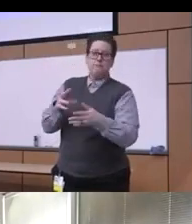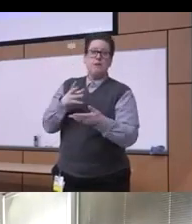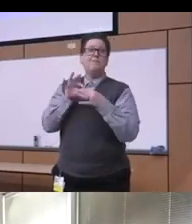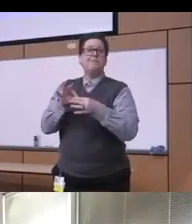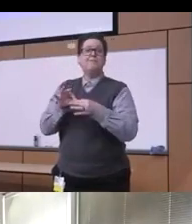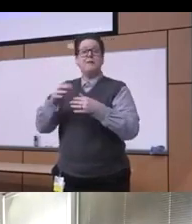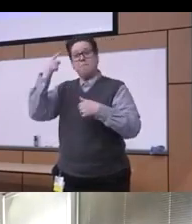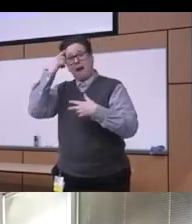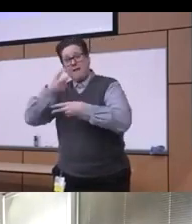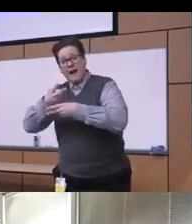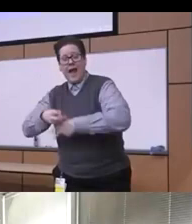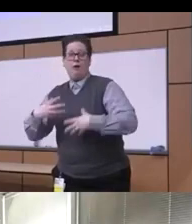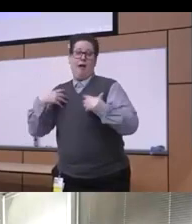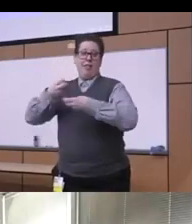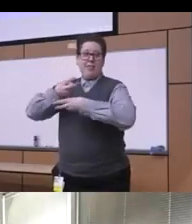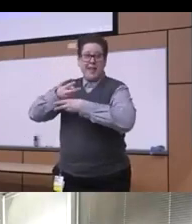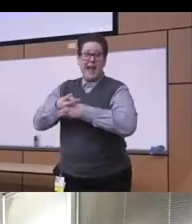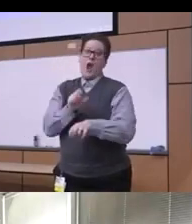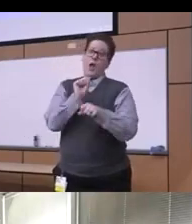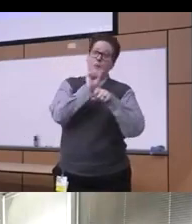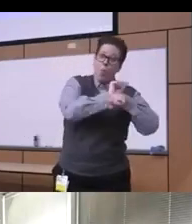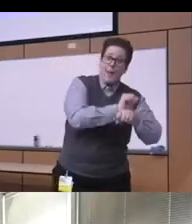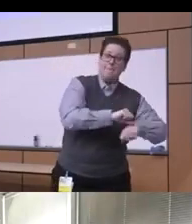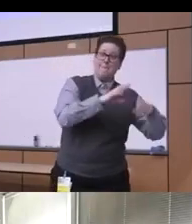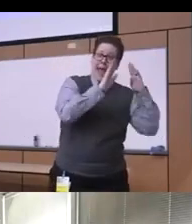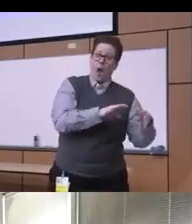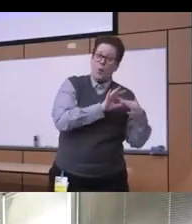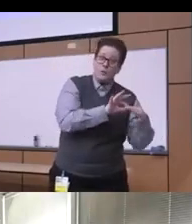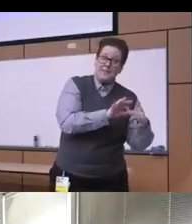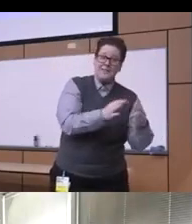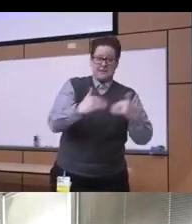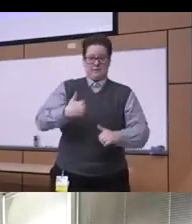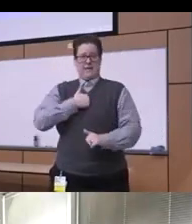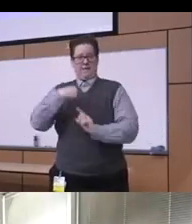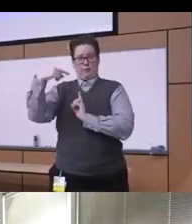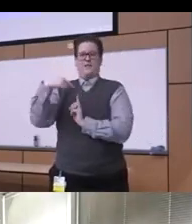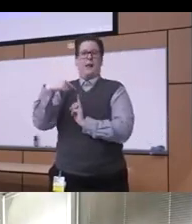care employment housing relationships as well as self-perception that can really be more the kind